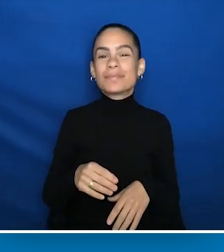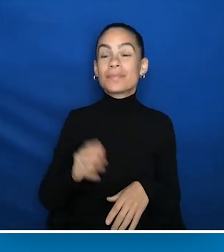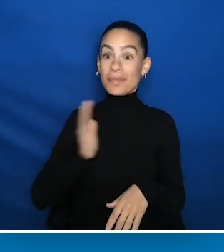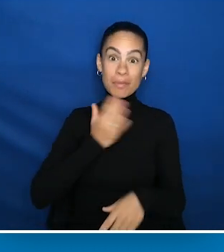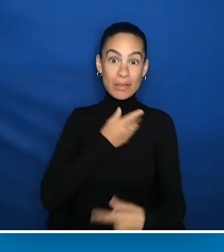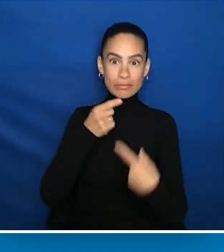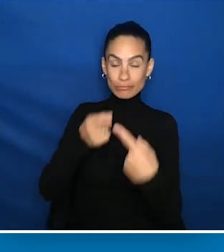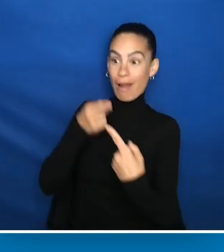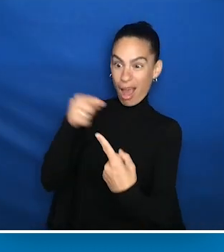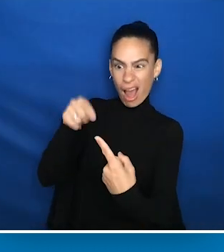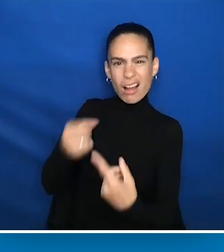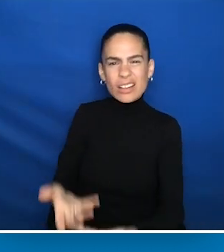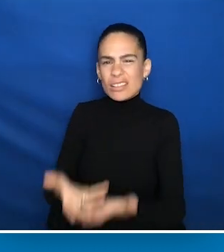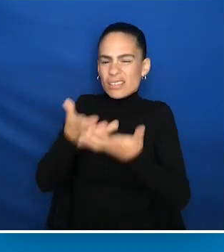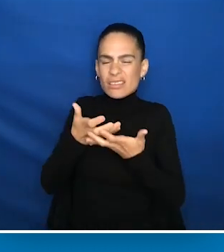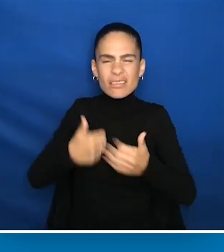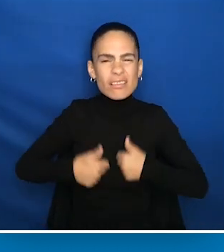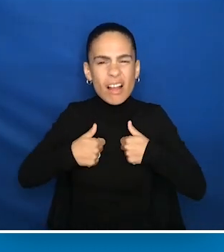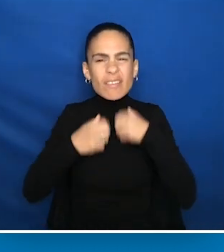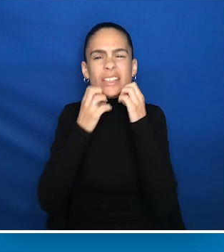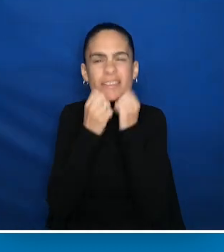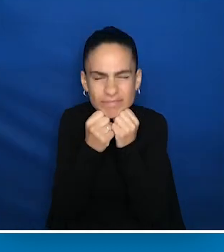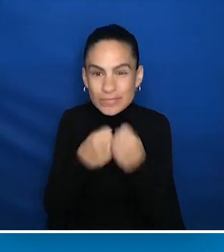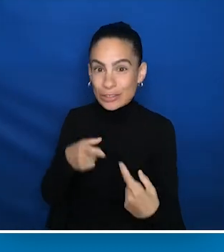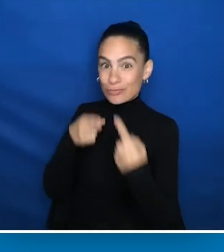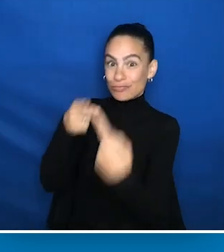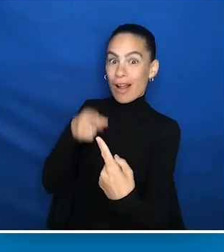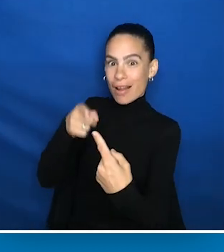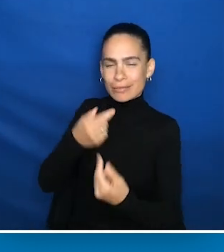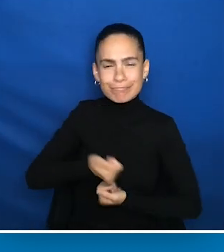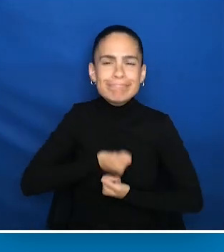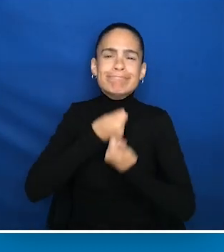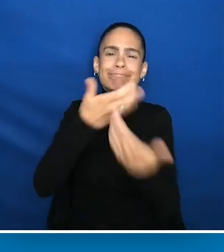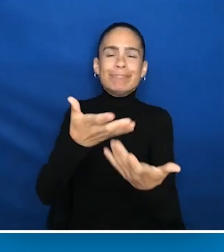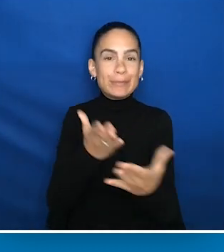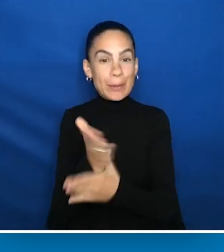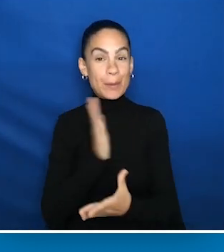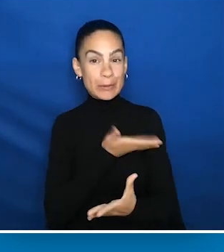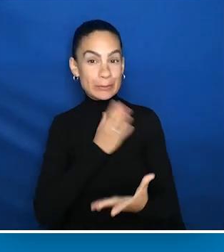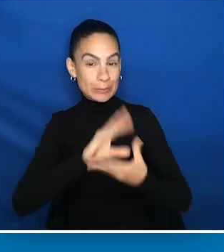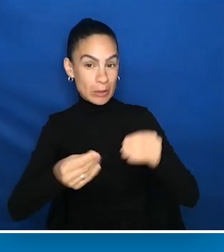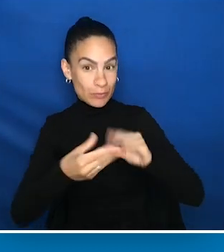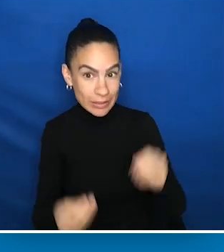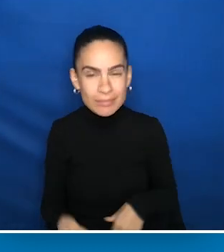and our struggles, voice through our stories. I know a really important part of AUCD is storytelling,